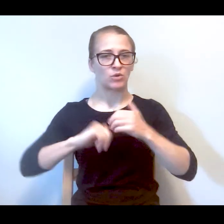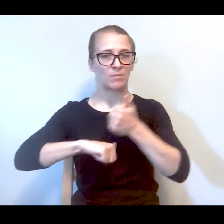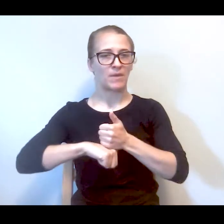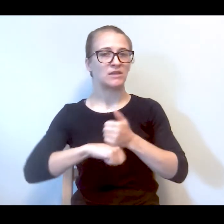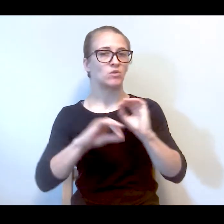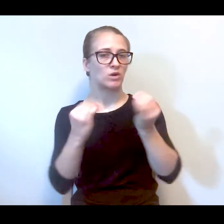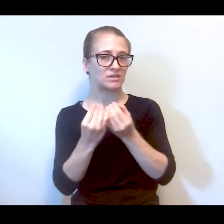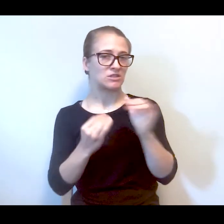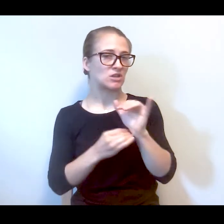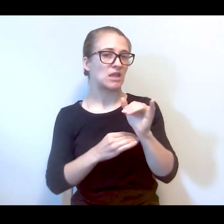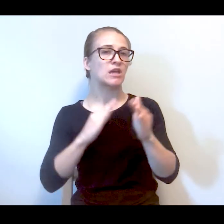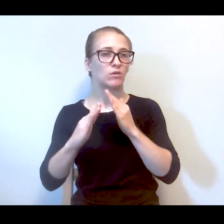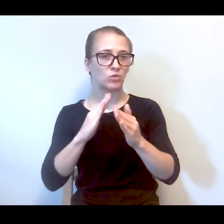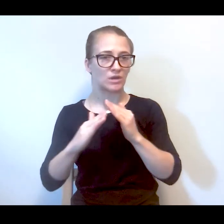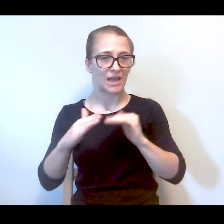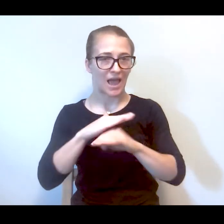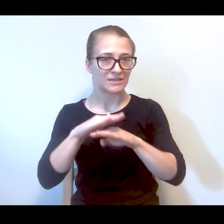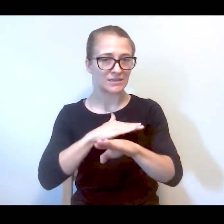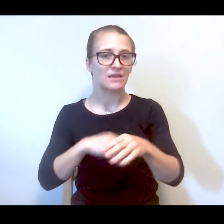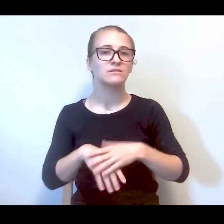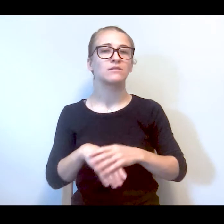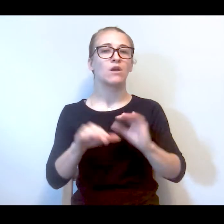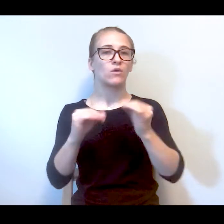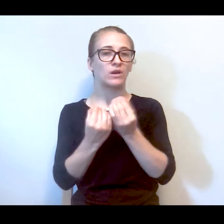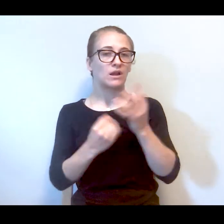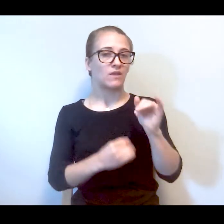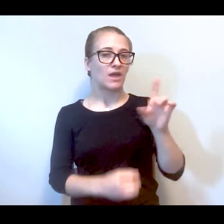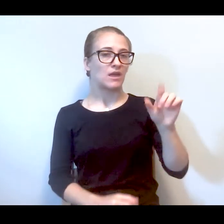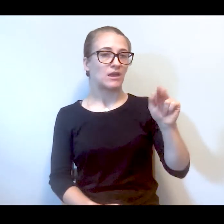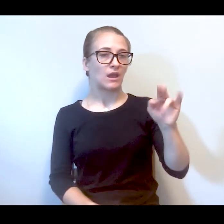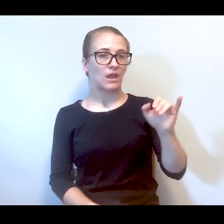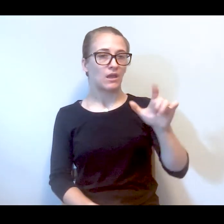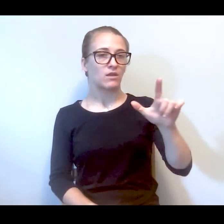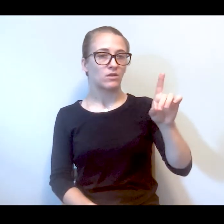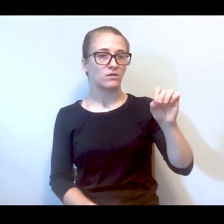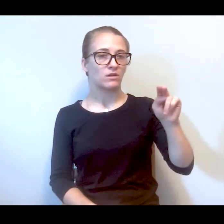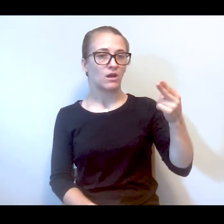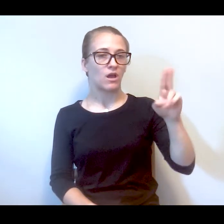organizations like community access, like the organization that Daniel Donoghue works for that